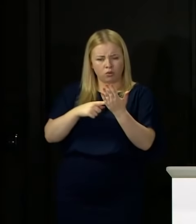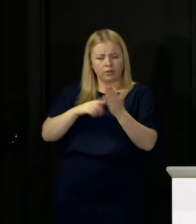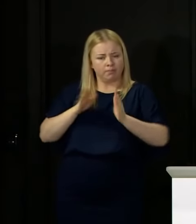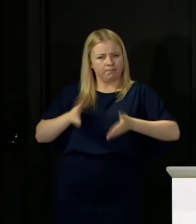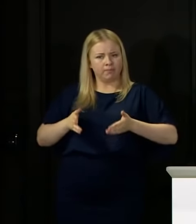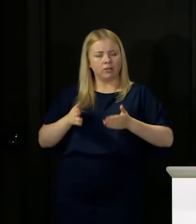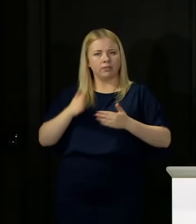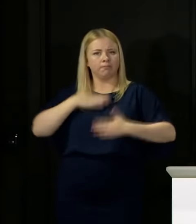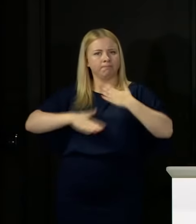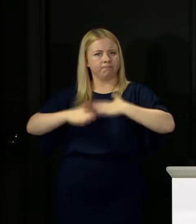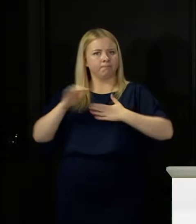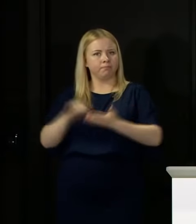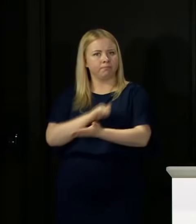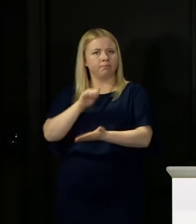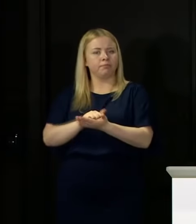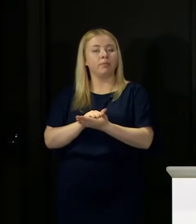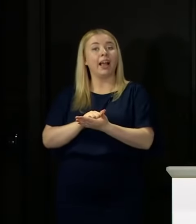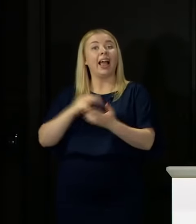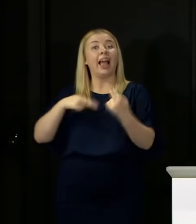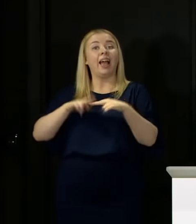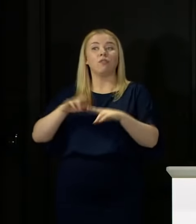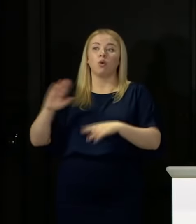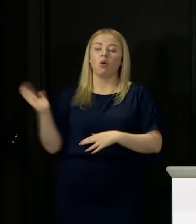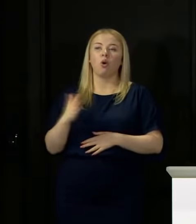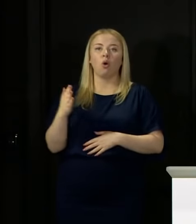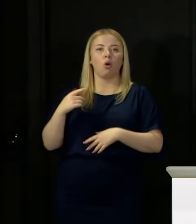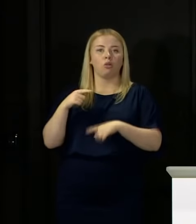then these problems are less likely to occur.